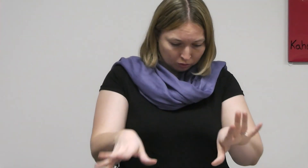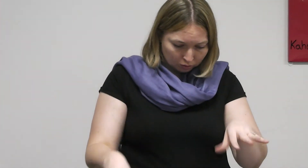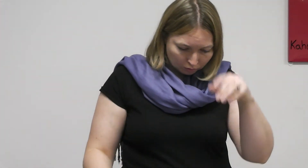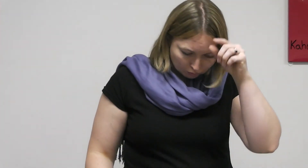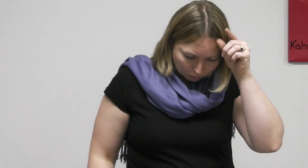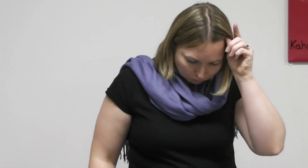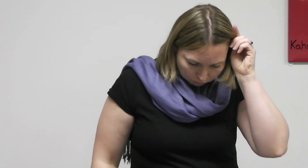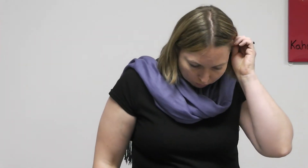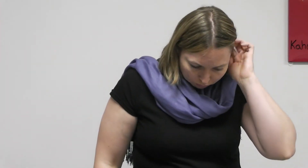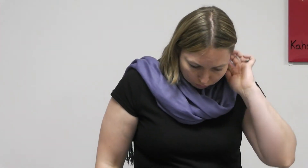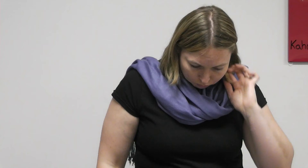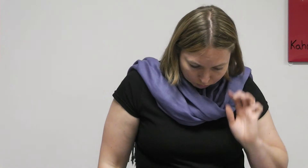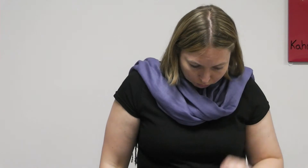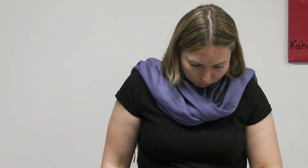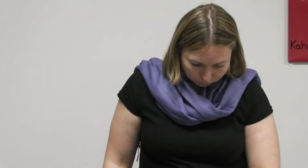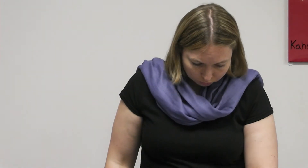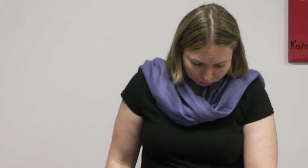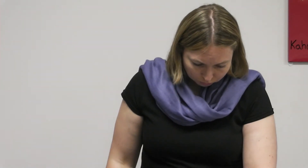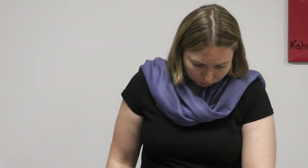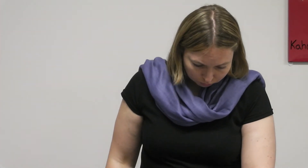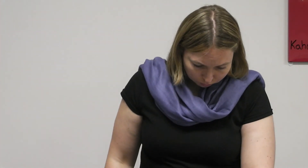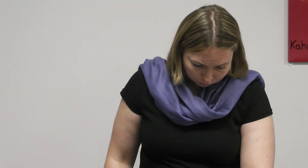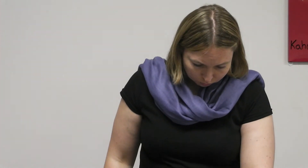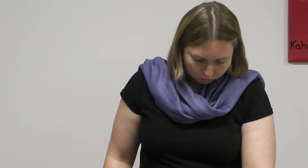SINCE (ever since)